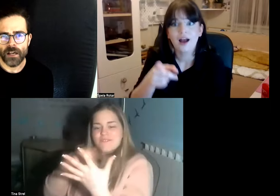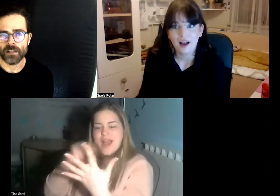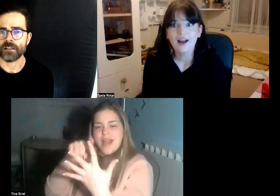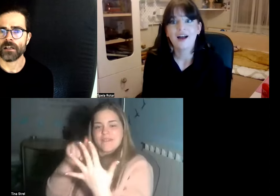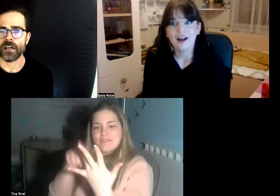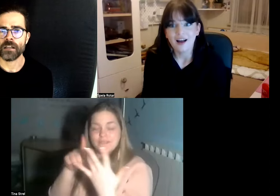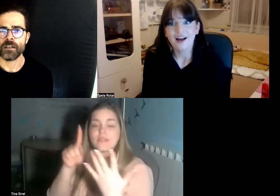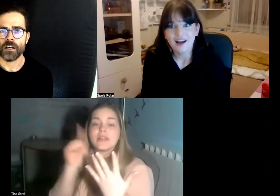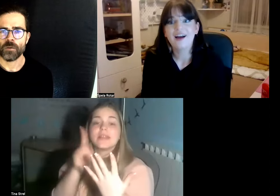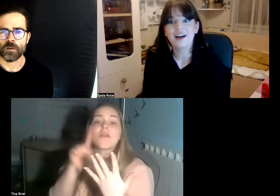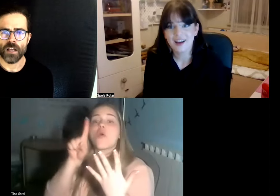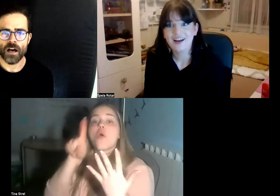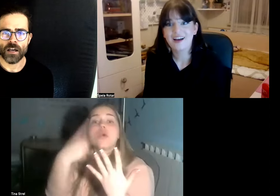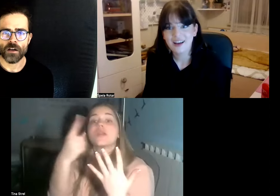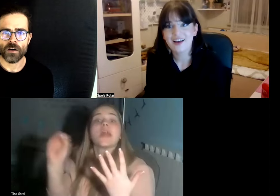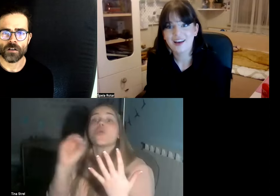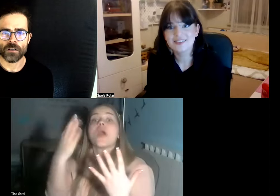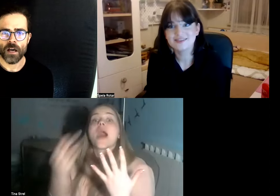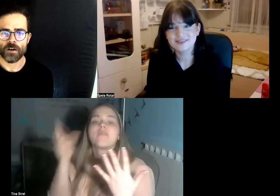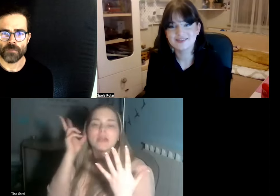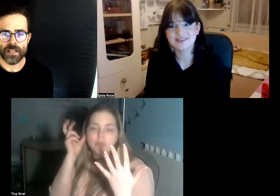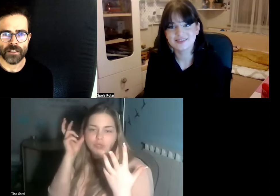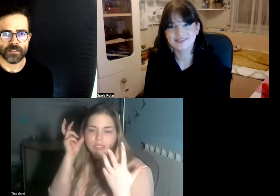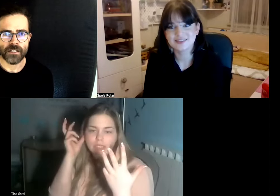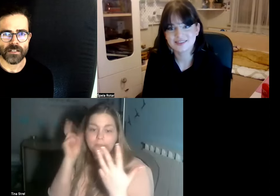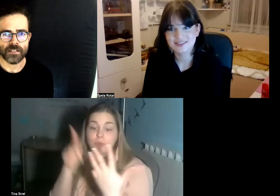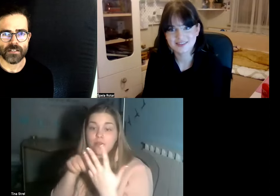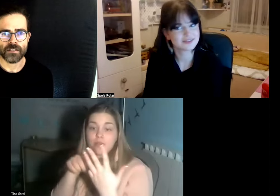we rely on our smelling senses